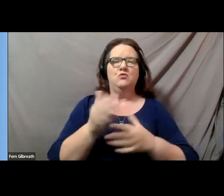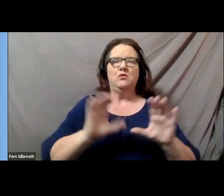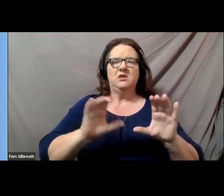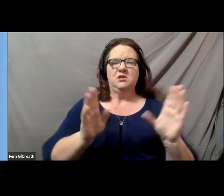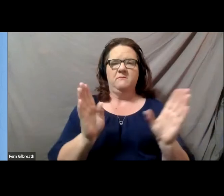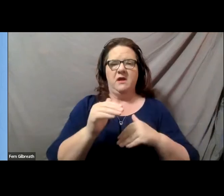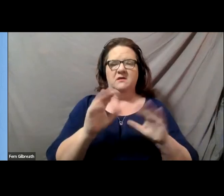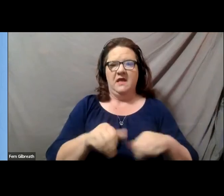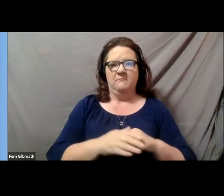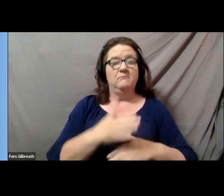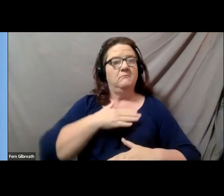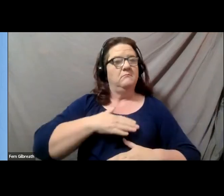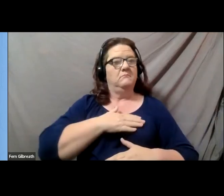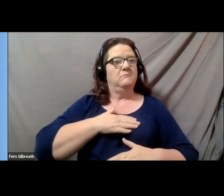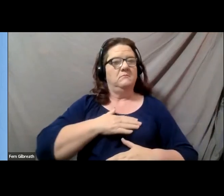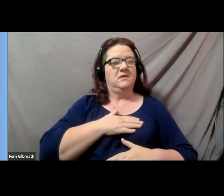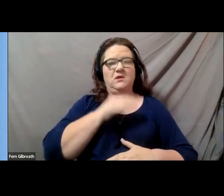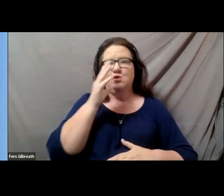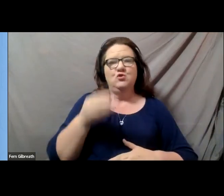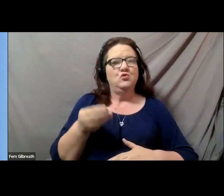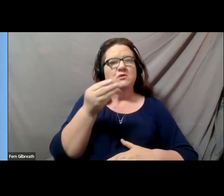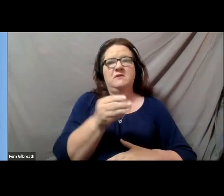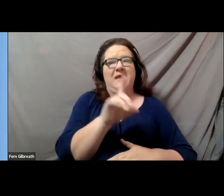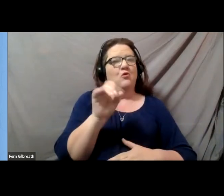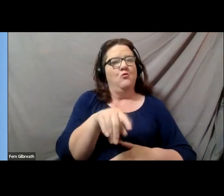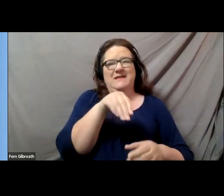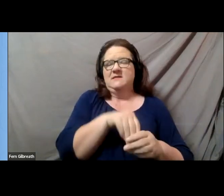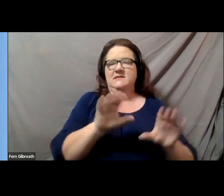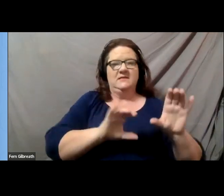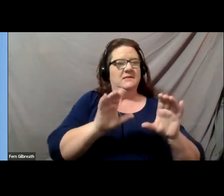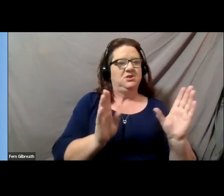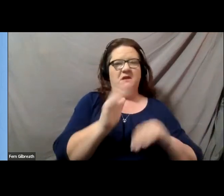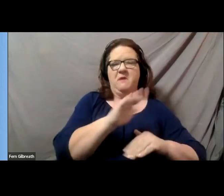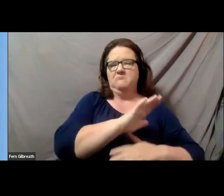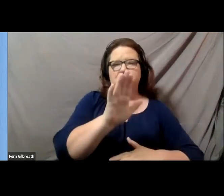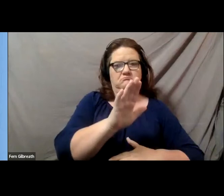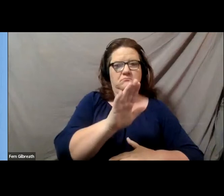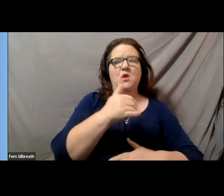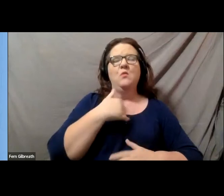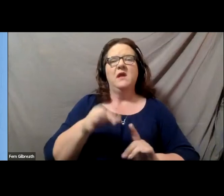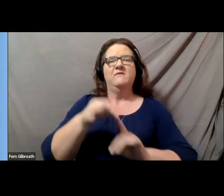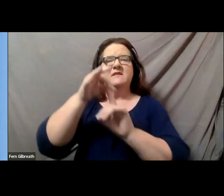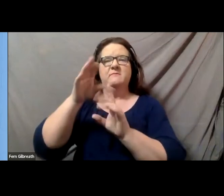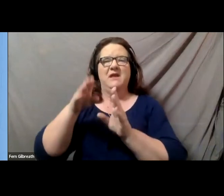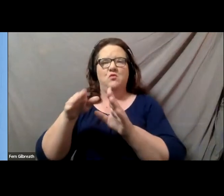Please refrain from submitting questions in the chat function though, because we have a special way to do questions